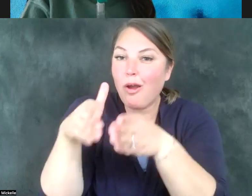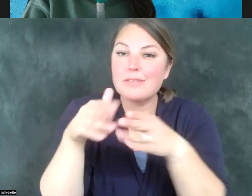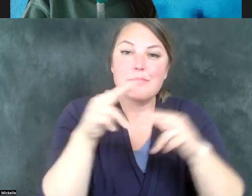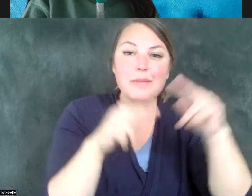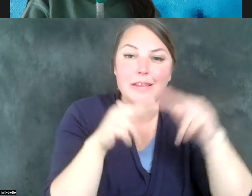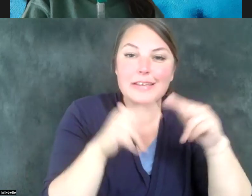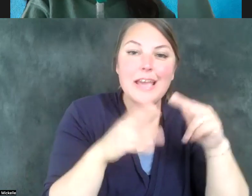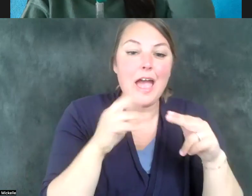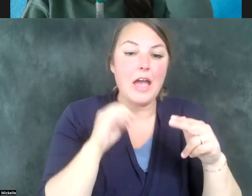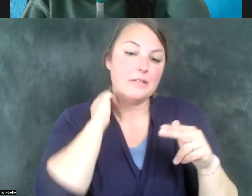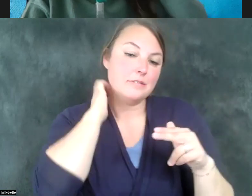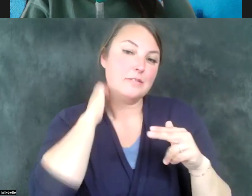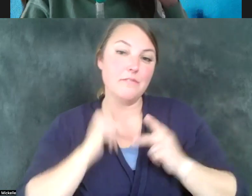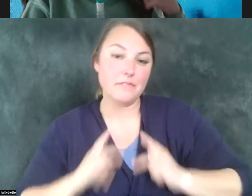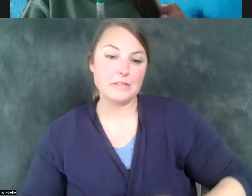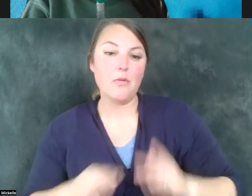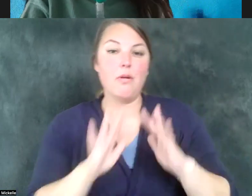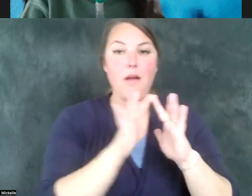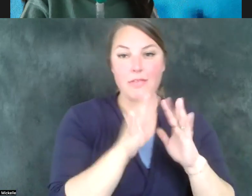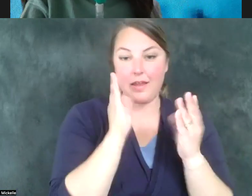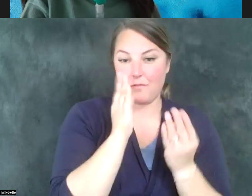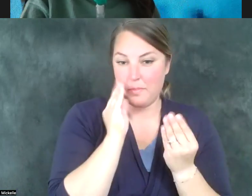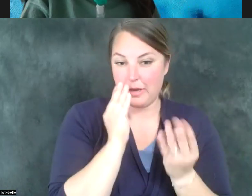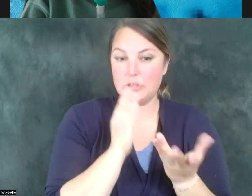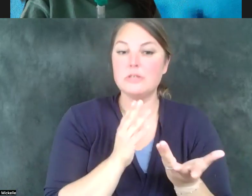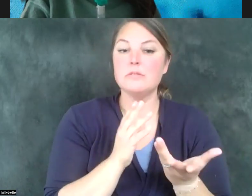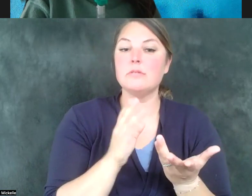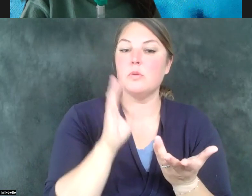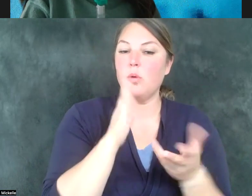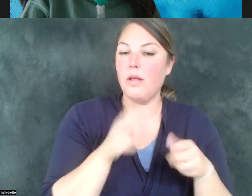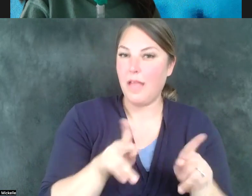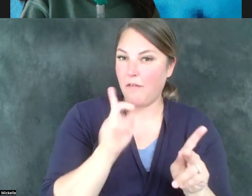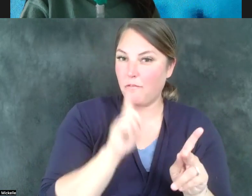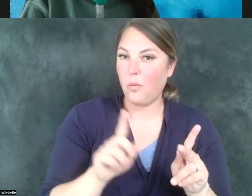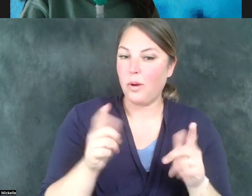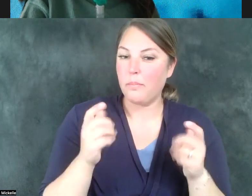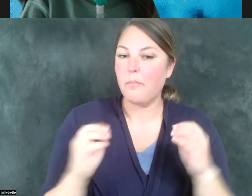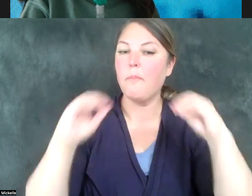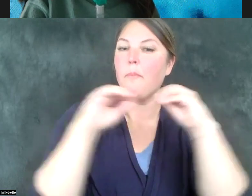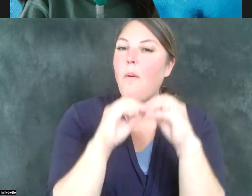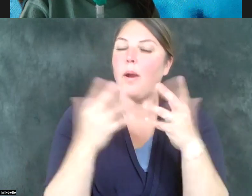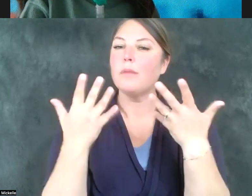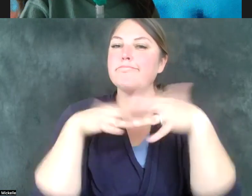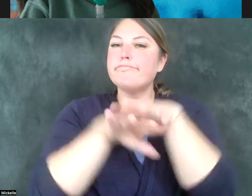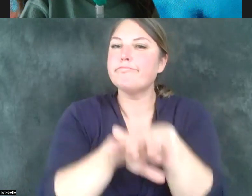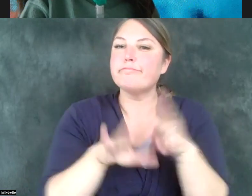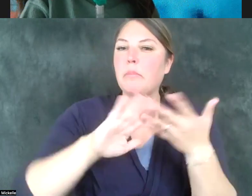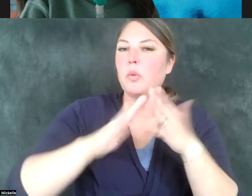online information will allow for greater community integration for Utahans. How will you help our state and community be